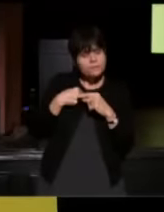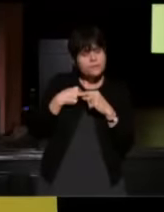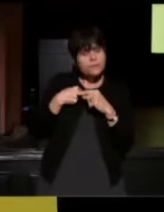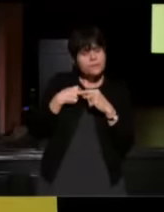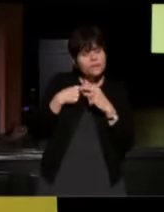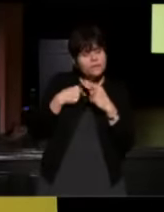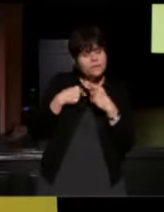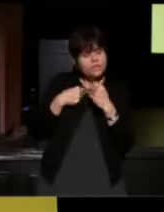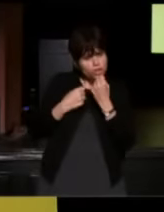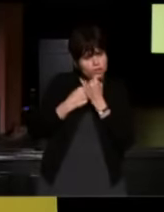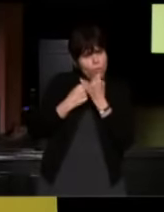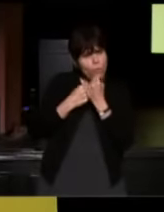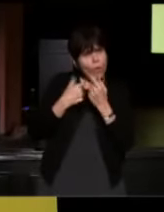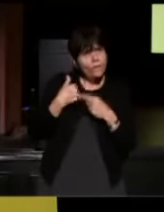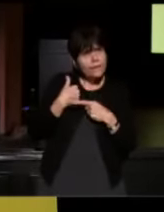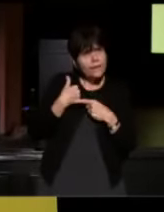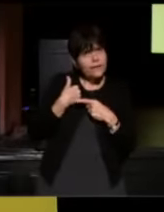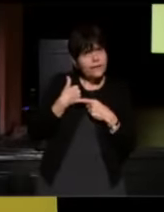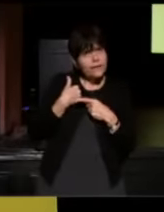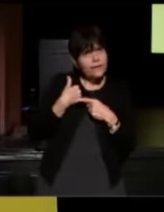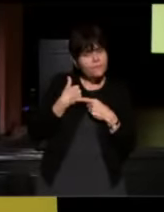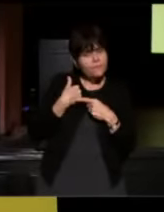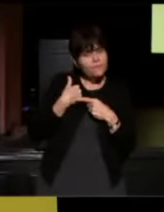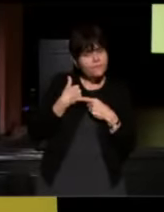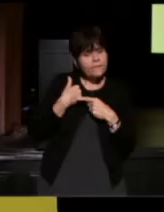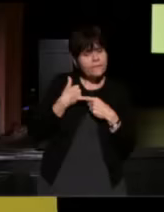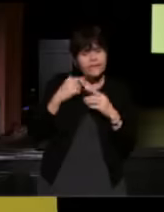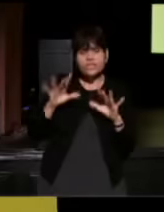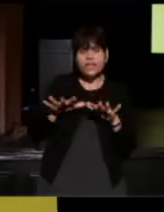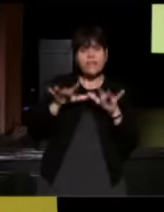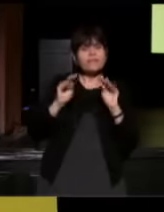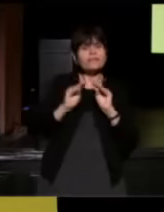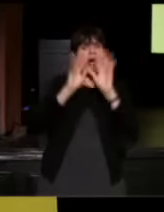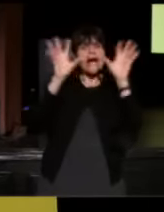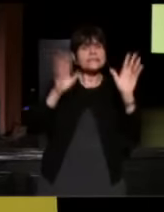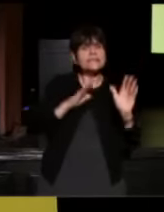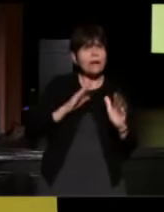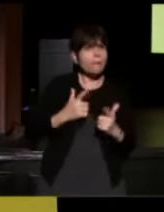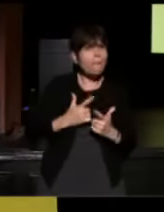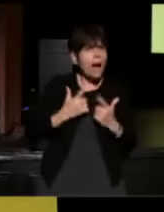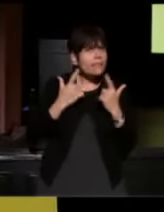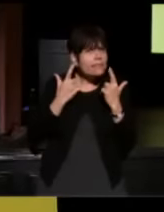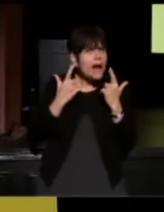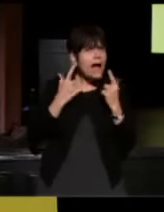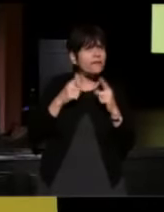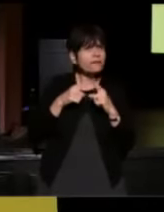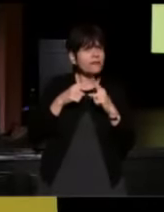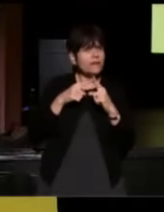She lights up my life when she says to me at night, "Wouldn't you like a little ice cream?